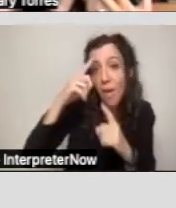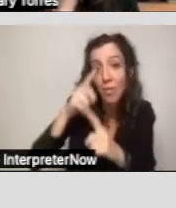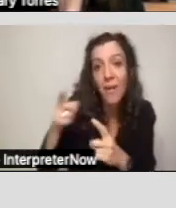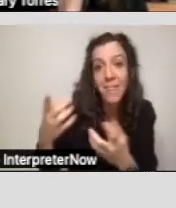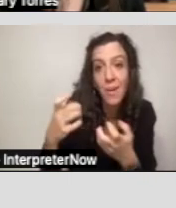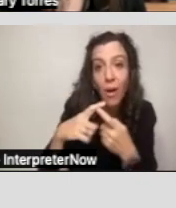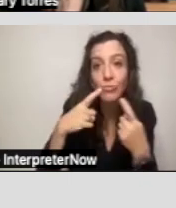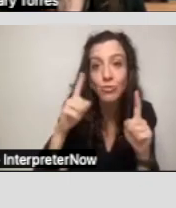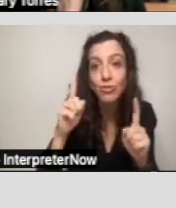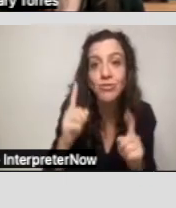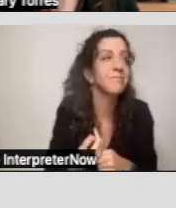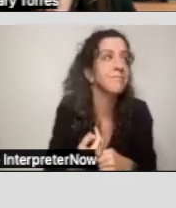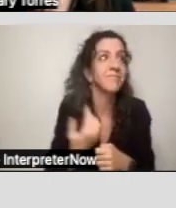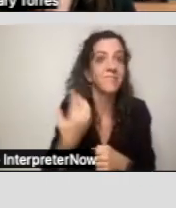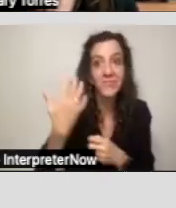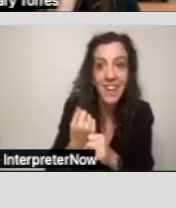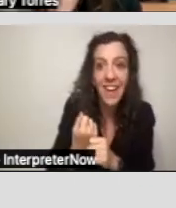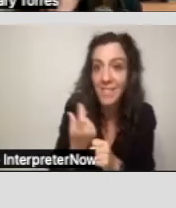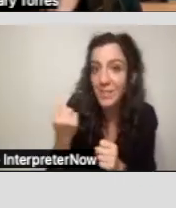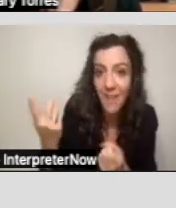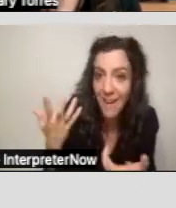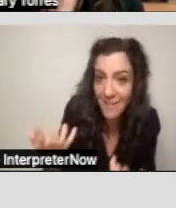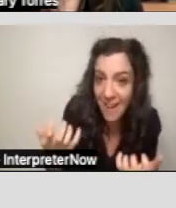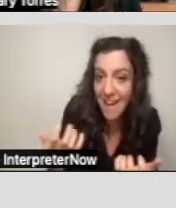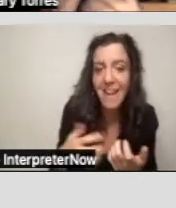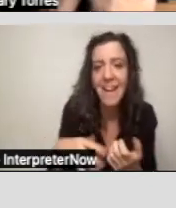Five years from now, what goals do I want to achieve? And it can be in different areas, right?